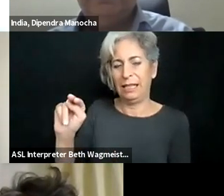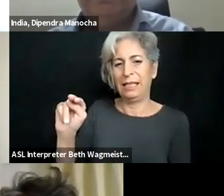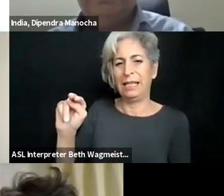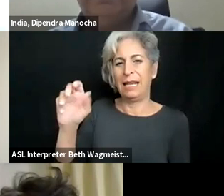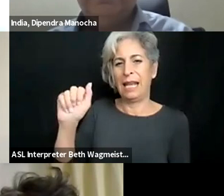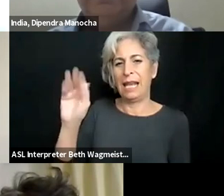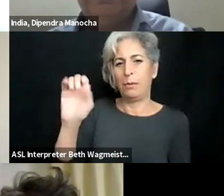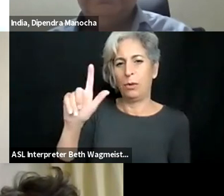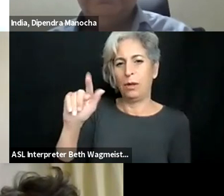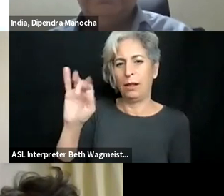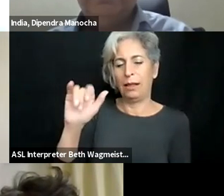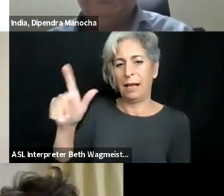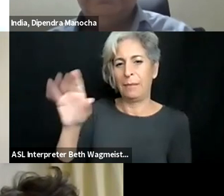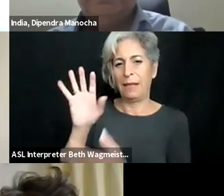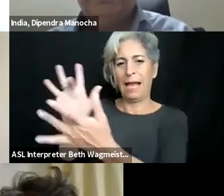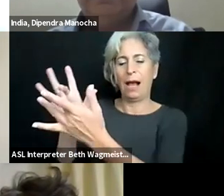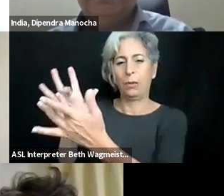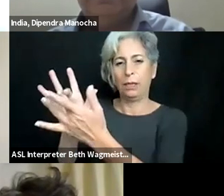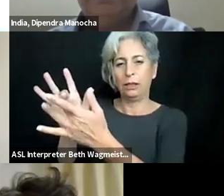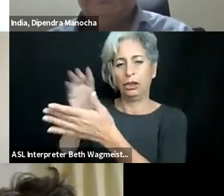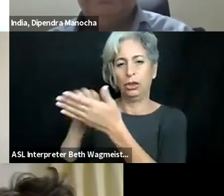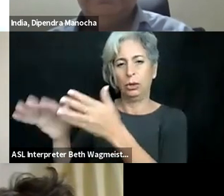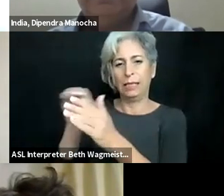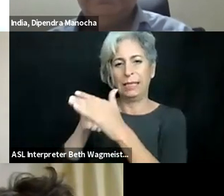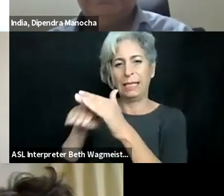UAE, welcome. >> DAREEN ABU-LAIL: Hi.